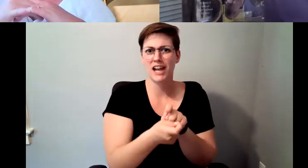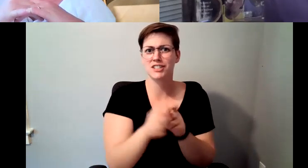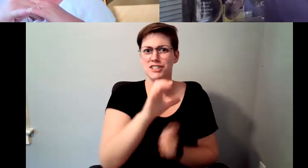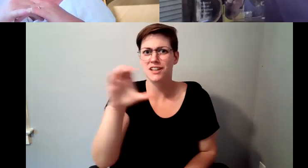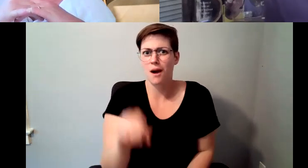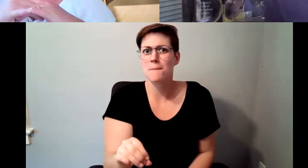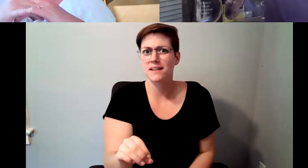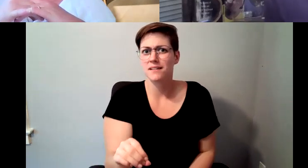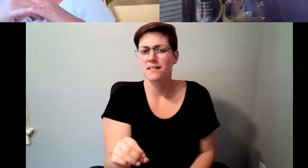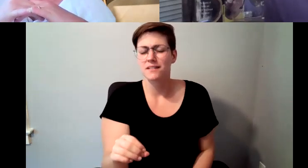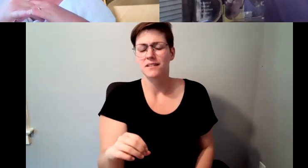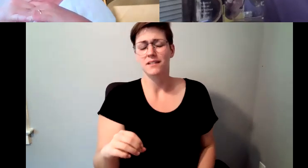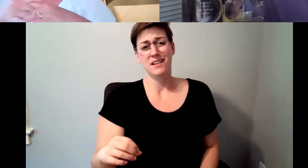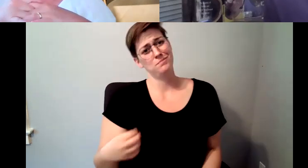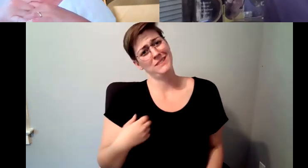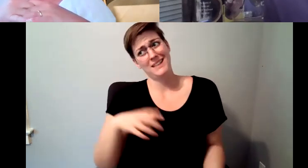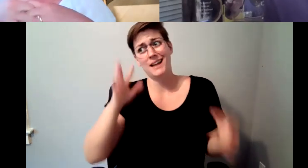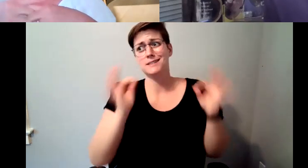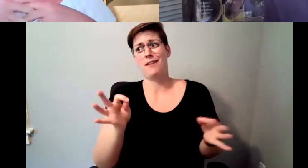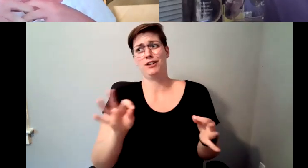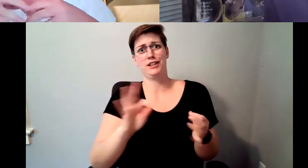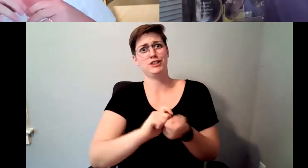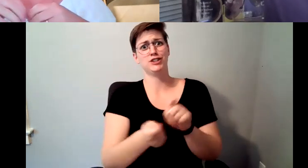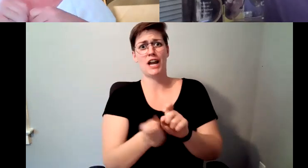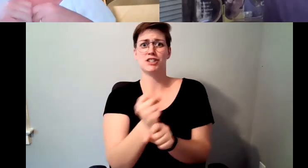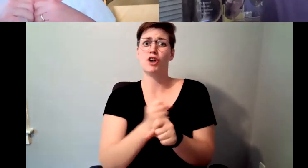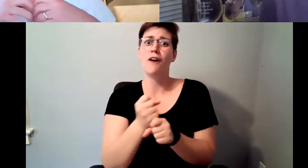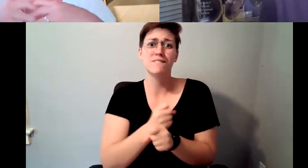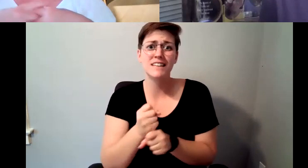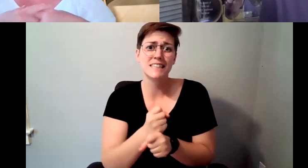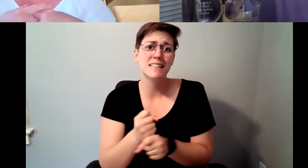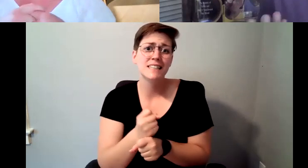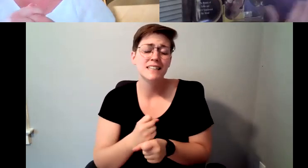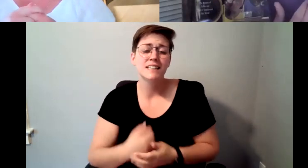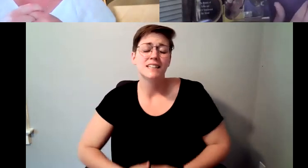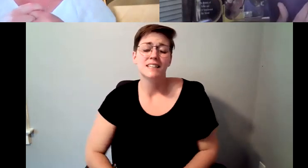way that coffee was approached and, and so I got a I got a great deal.